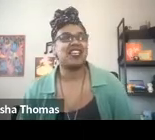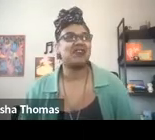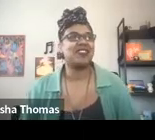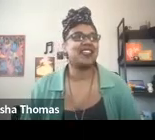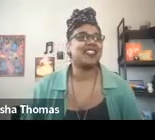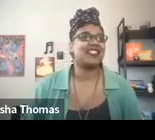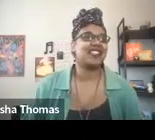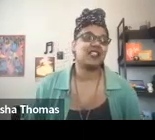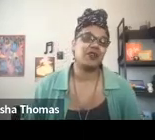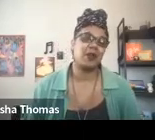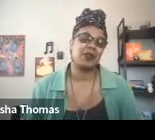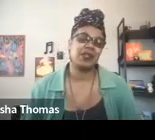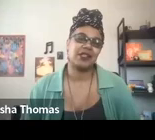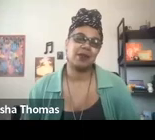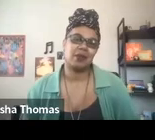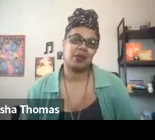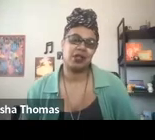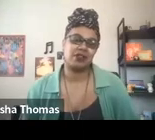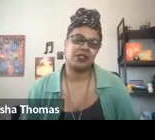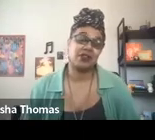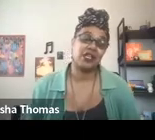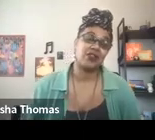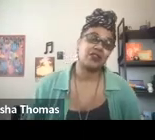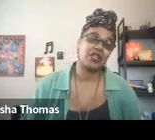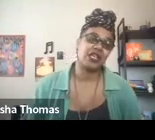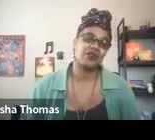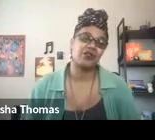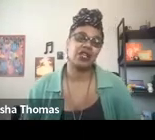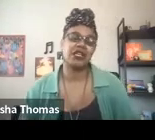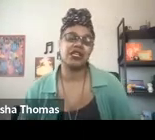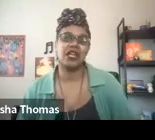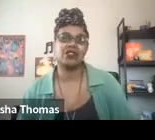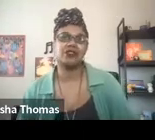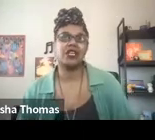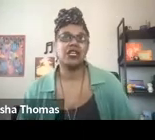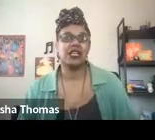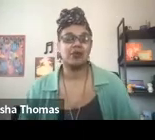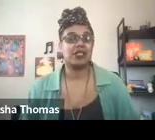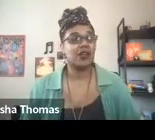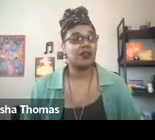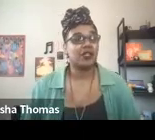I am descended from the Temne people of Sierra Leone and the Fulani of Guinea Bissau,